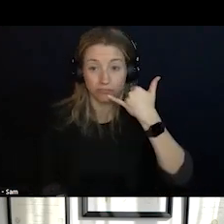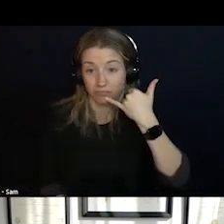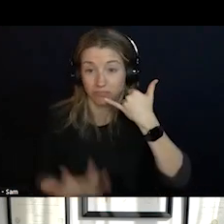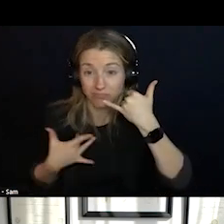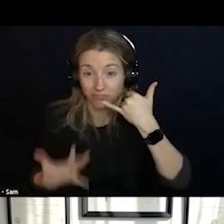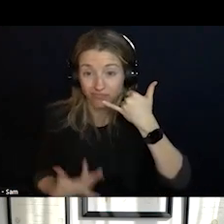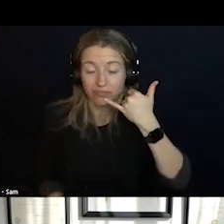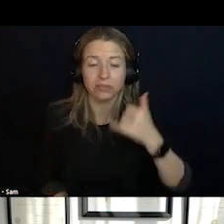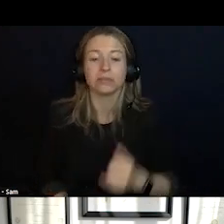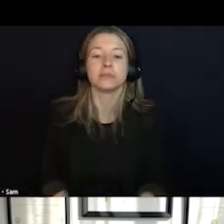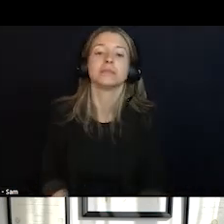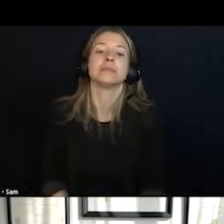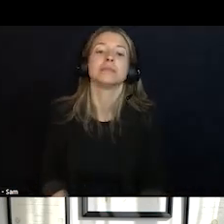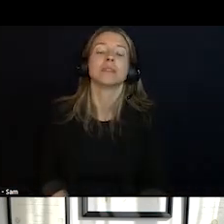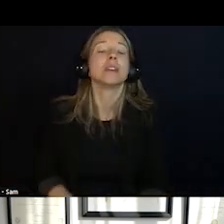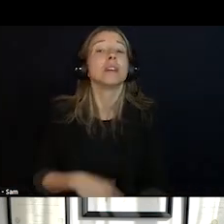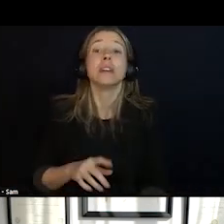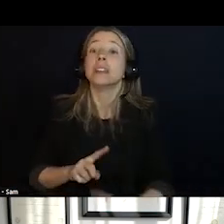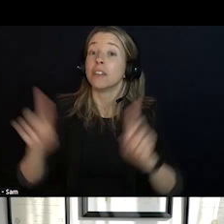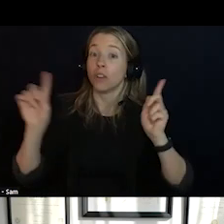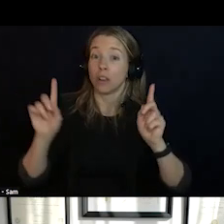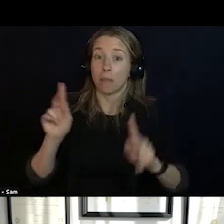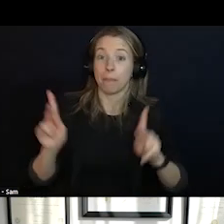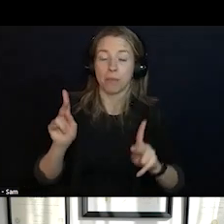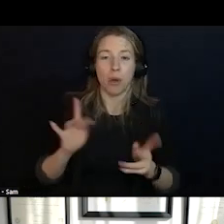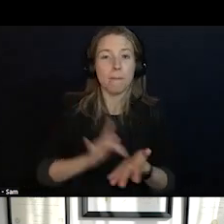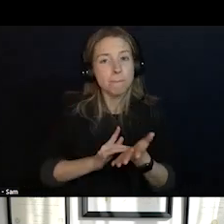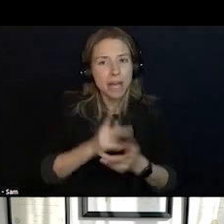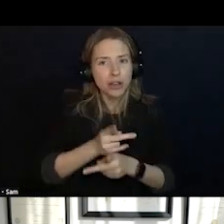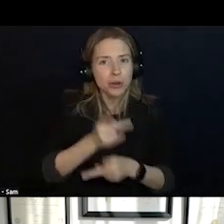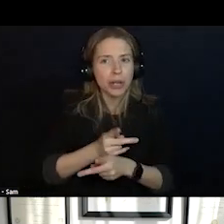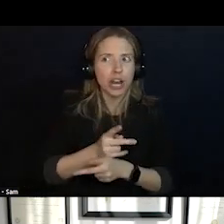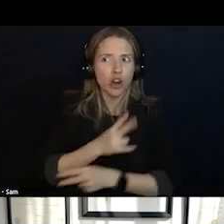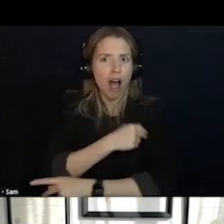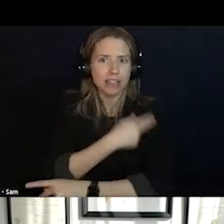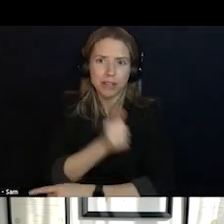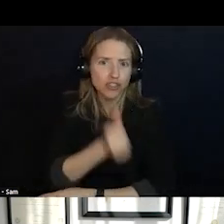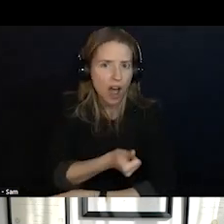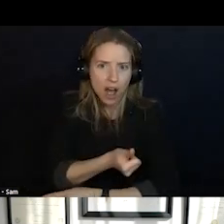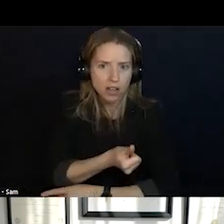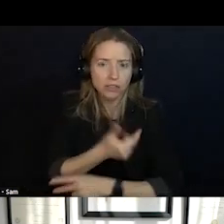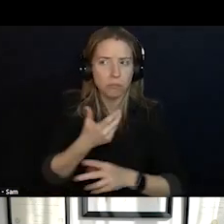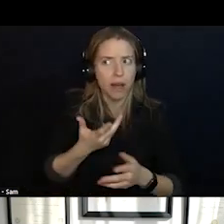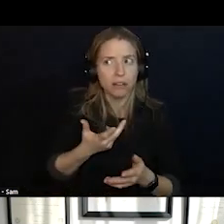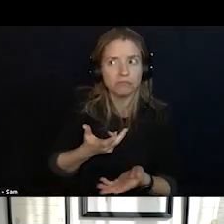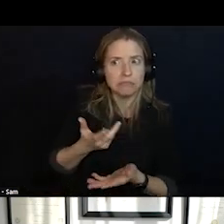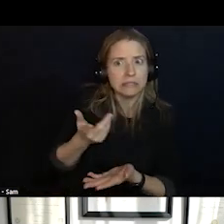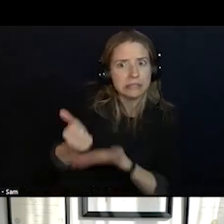MEDICAL STAFF. REALLY, IT WAS THE PATIENT'S RESPONSIBILITY TO GET THEM